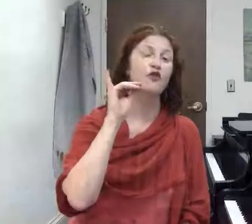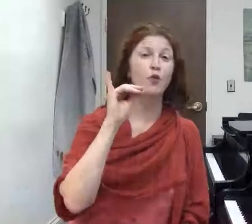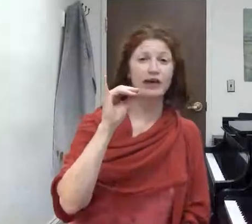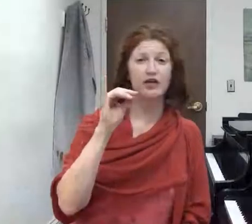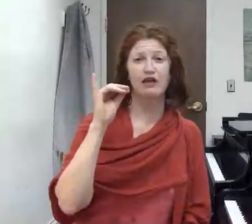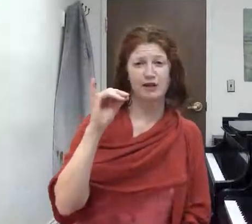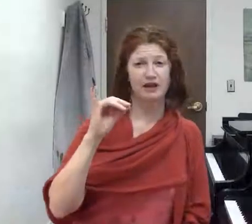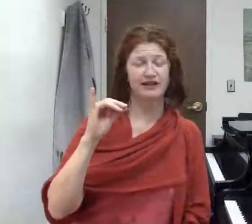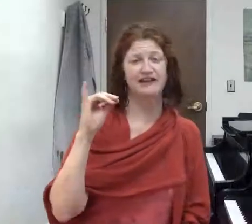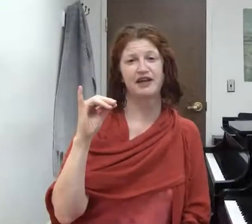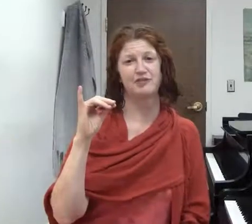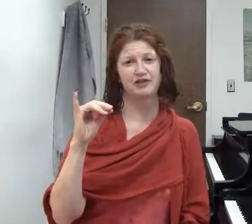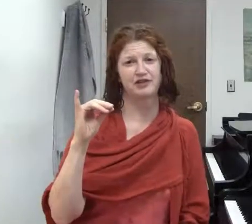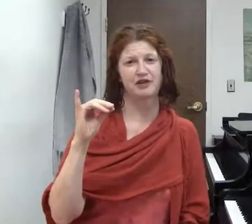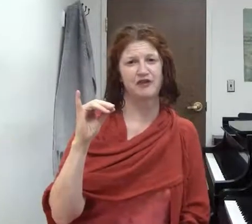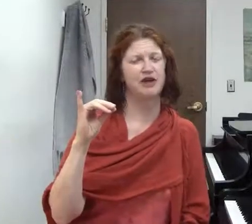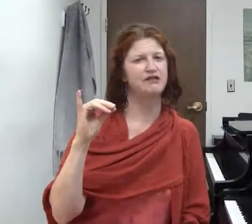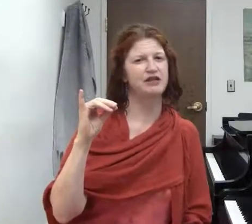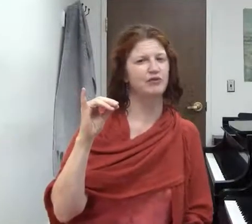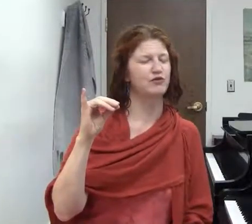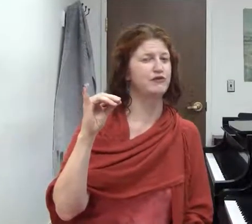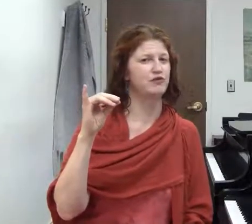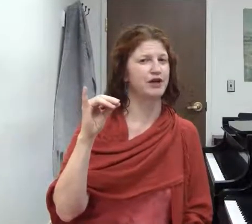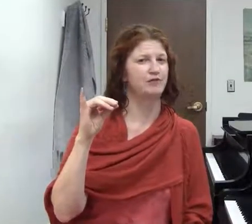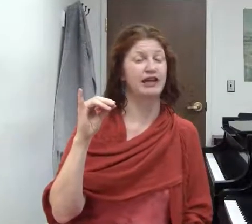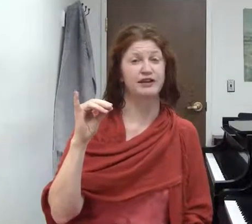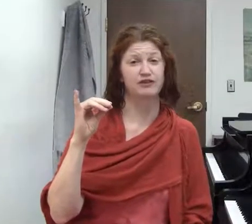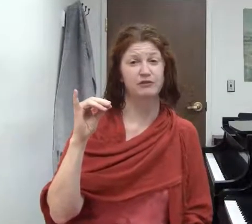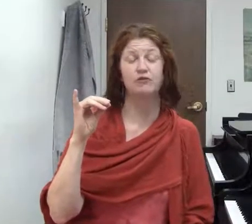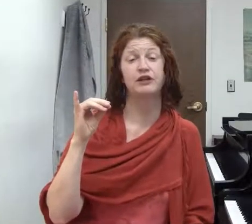The one-eared llama is a hand position that might seem sort of strange, but can actually be really